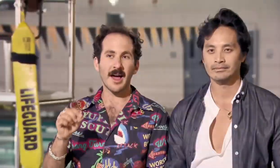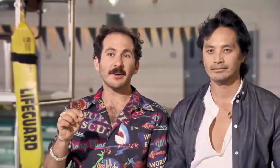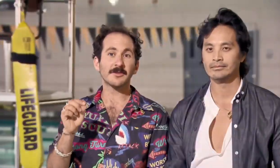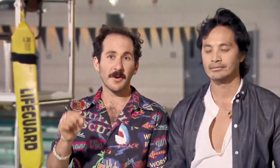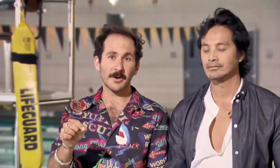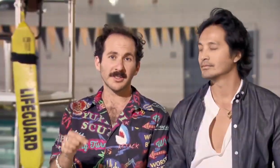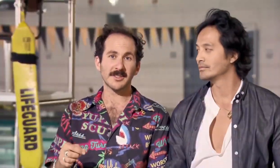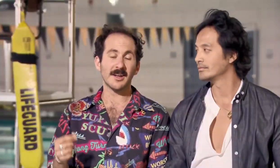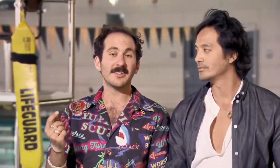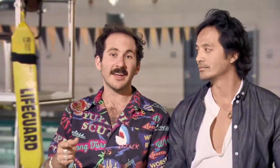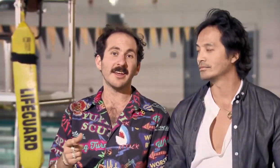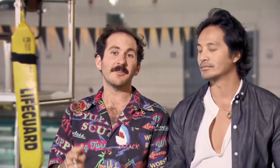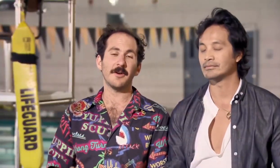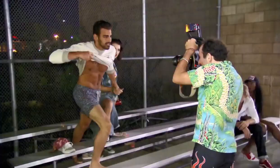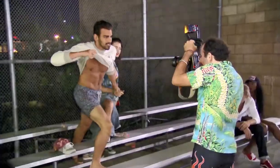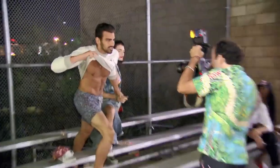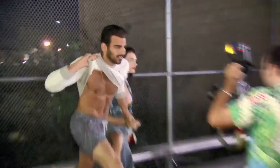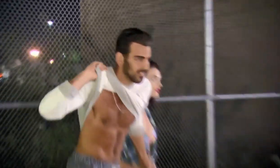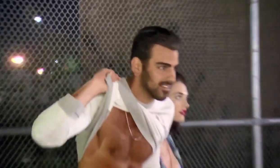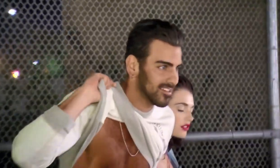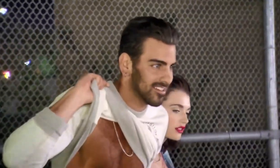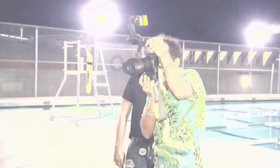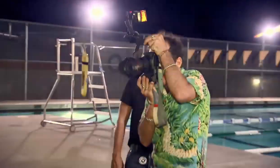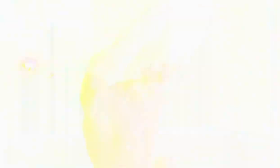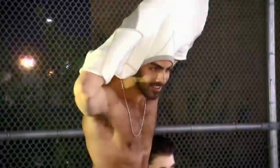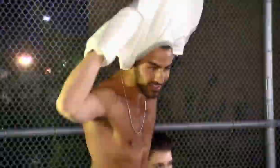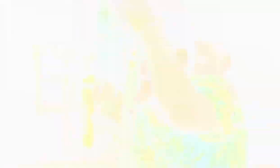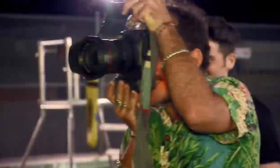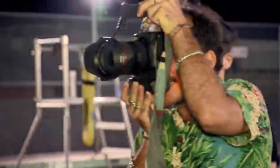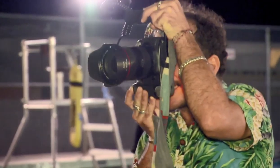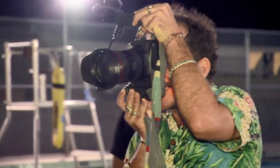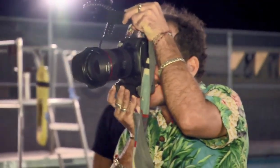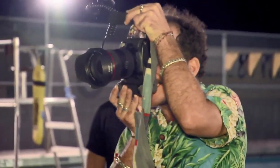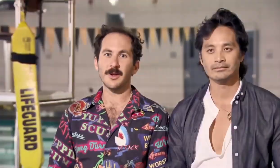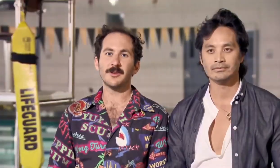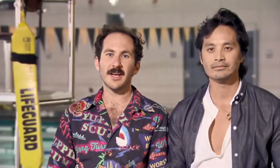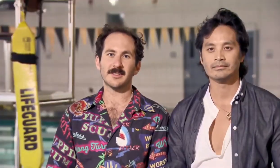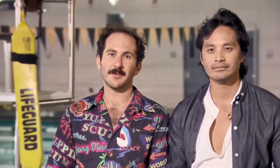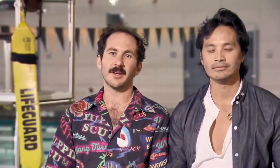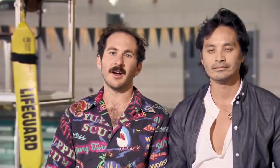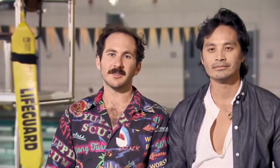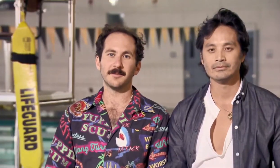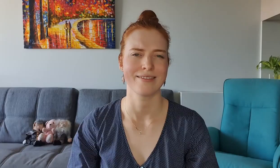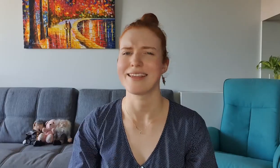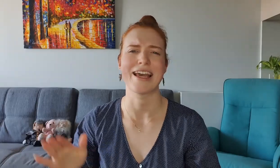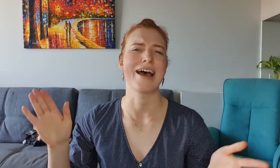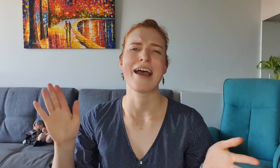When Nyle's focused on taking photos and not looking over at his interpreter is when you get something awesome Yeah